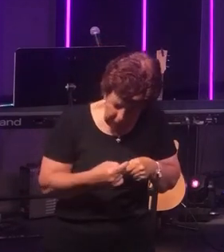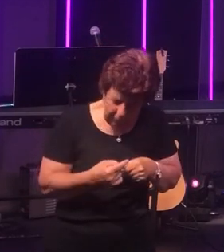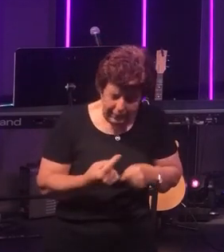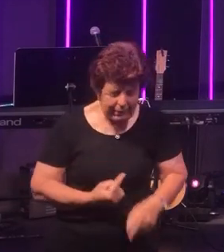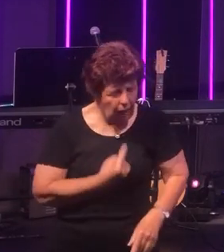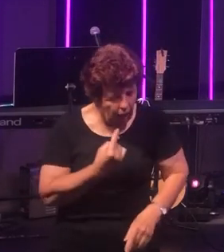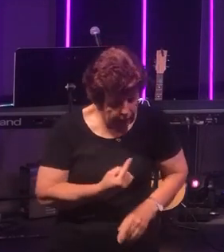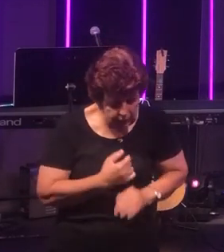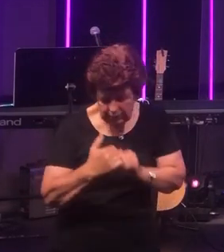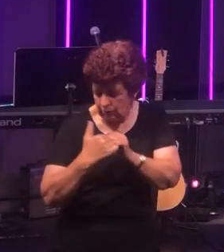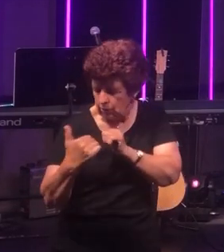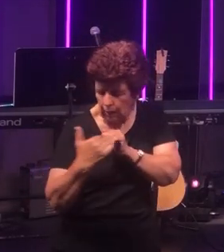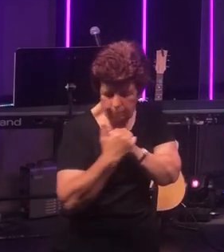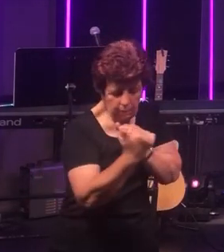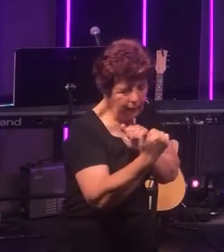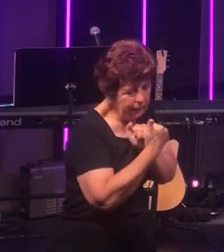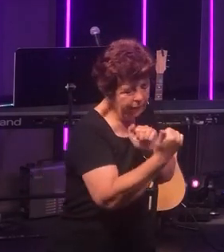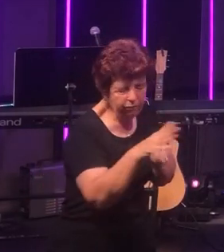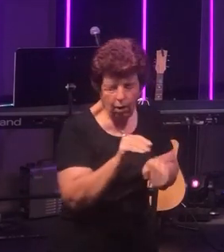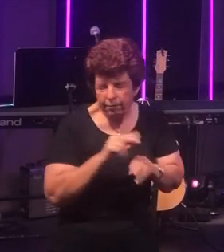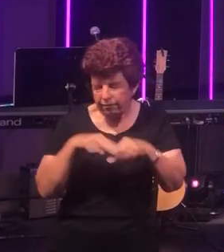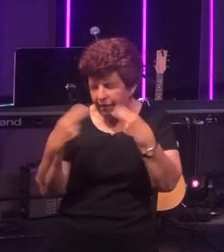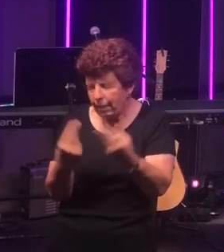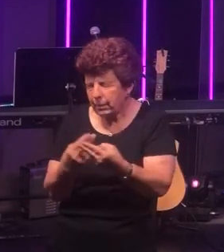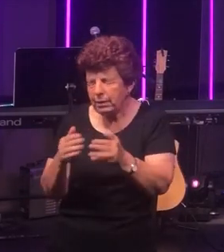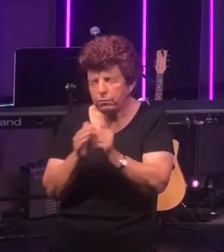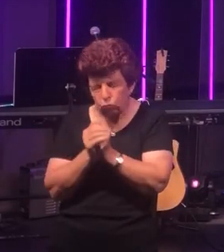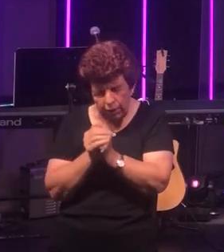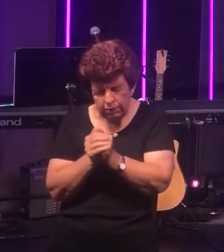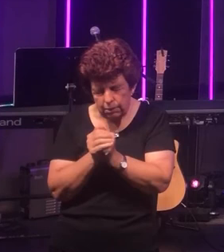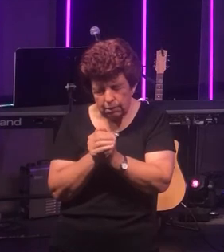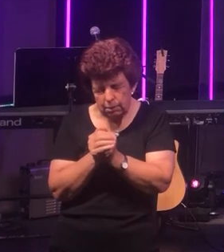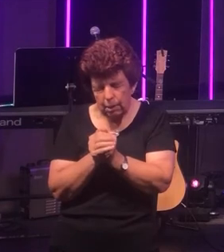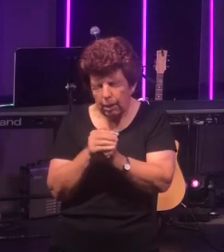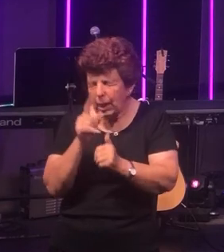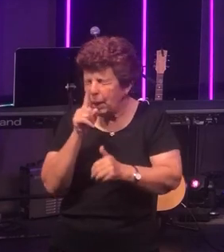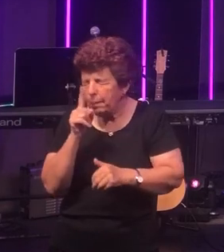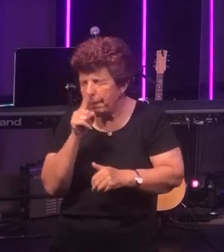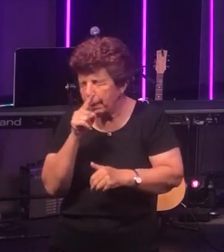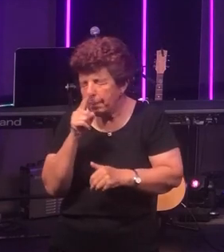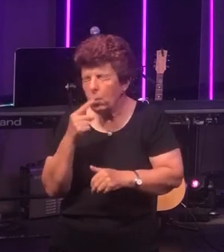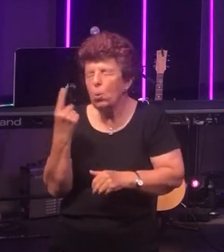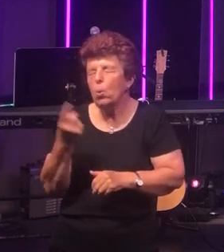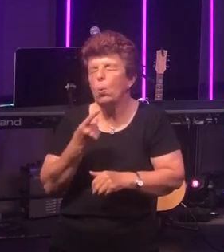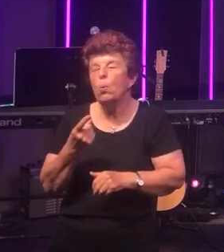and separated from family and from friends - people who we long to spend time